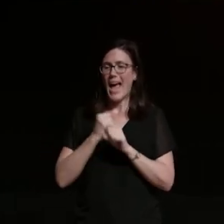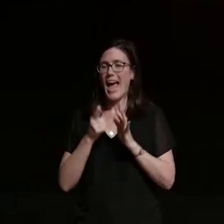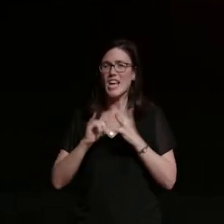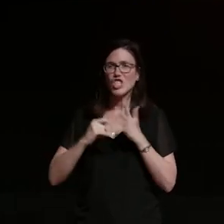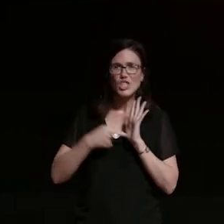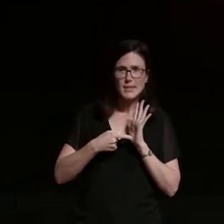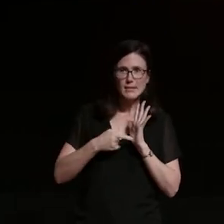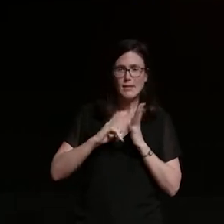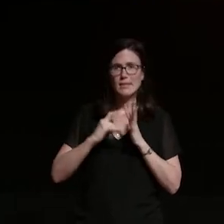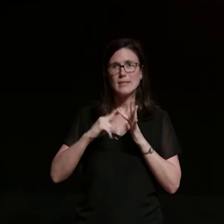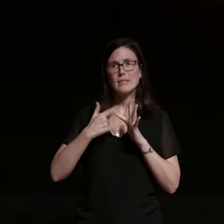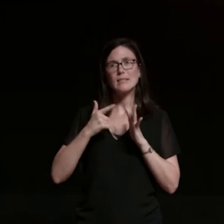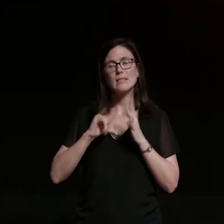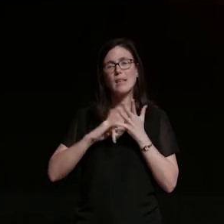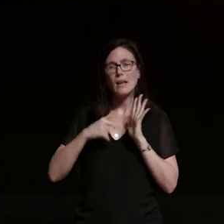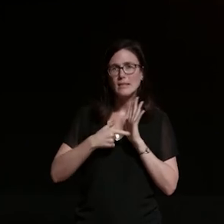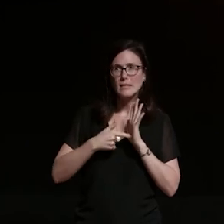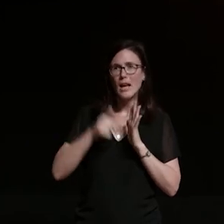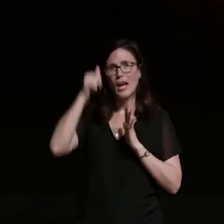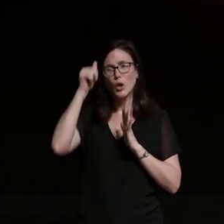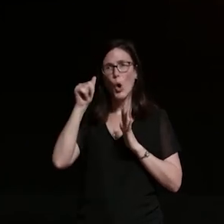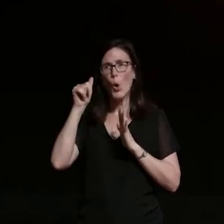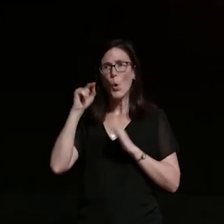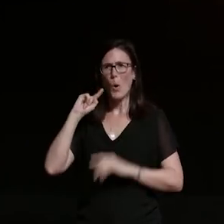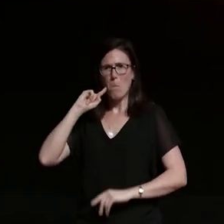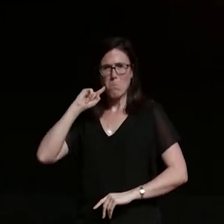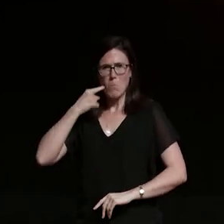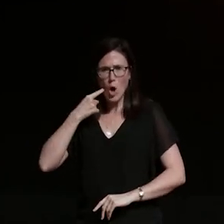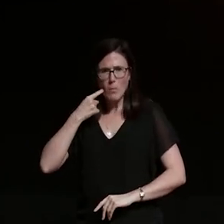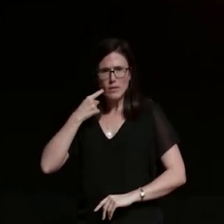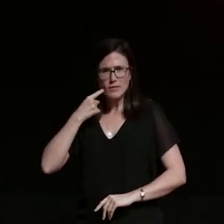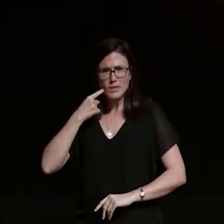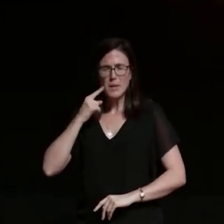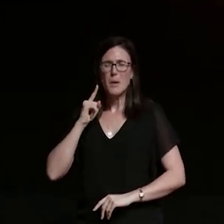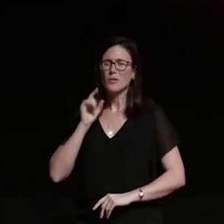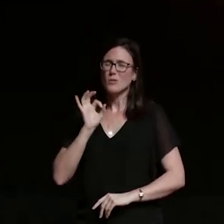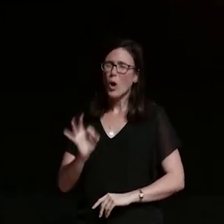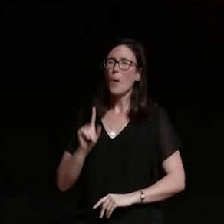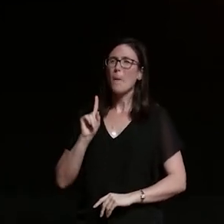although they are meant with no ill intent they are microaggressions and ignorances that we do